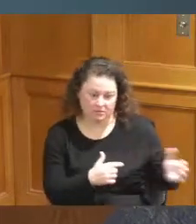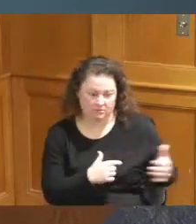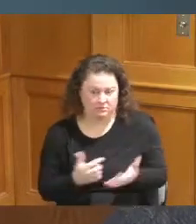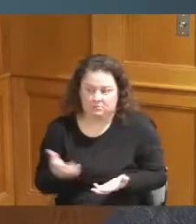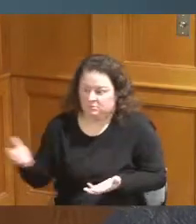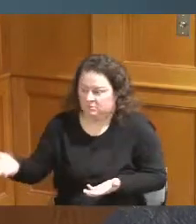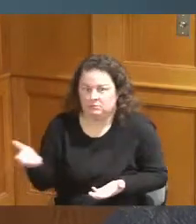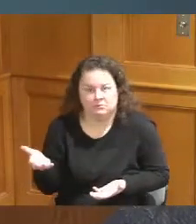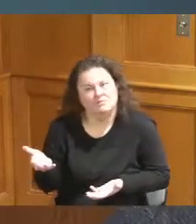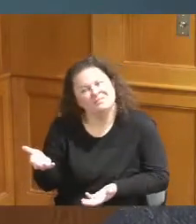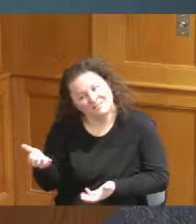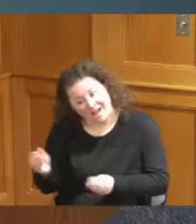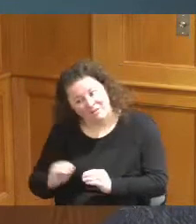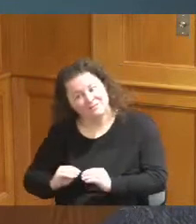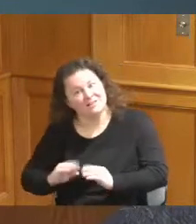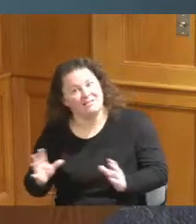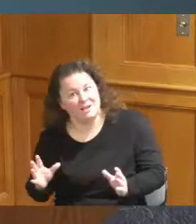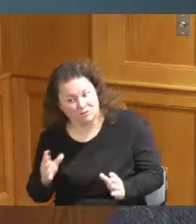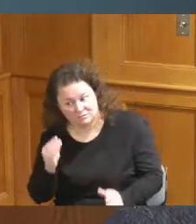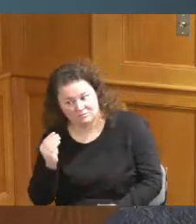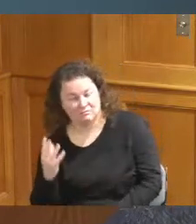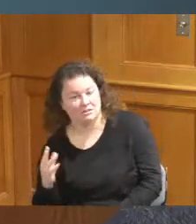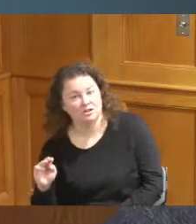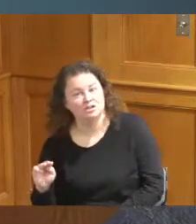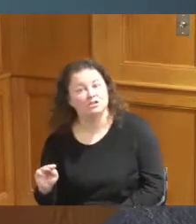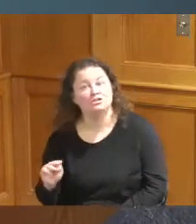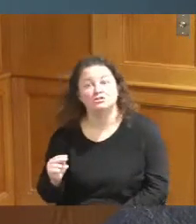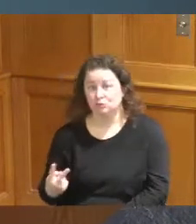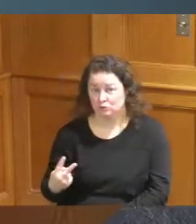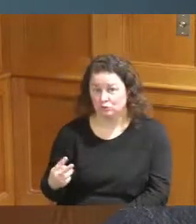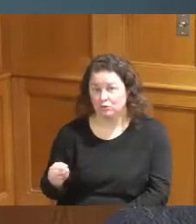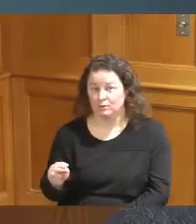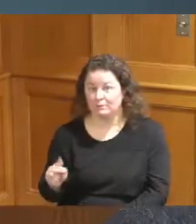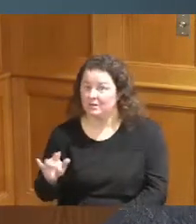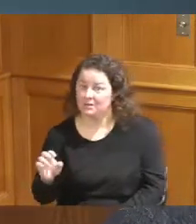that they had two million and I would definitely want us to work together we've been working